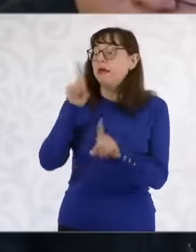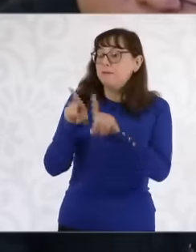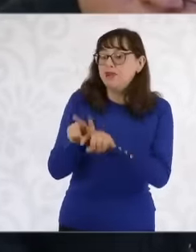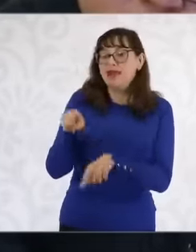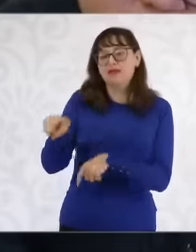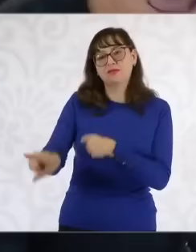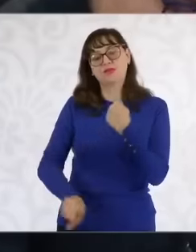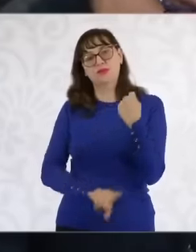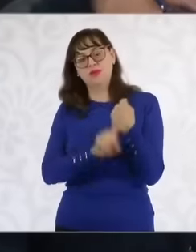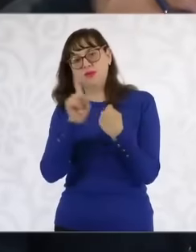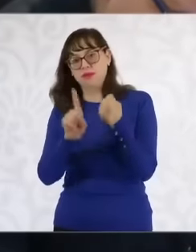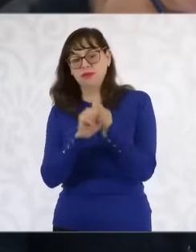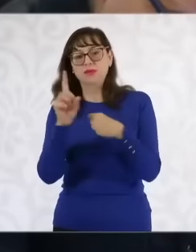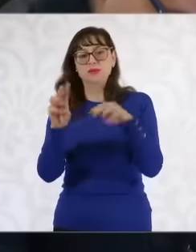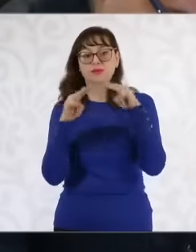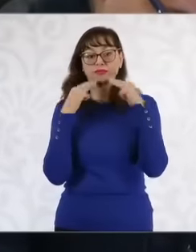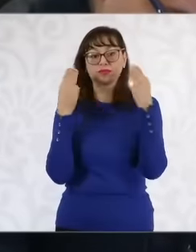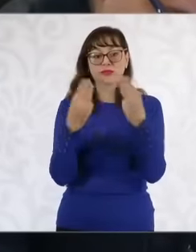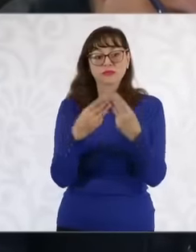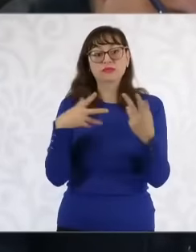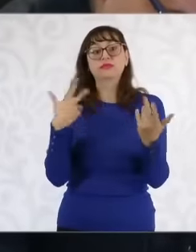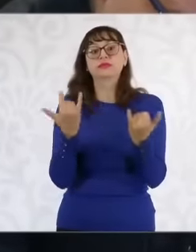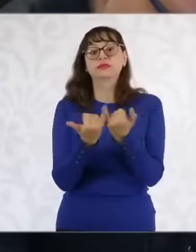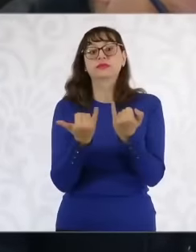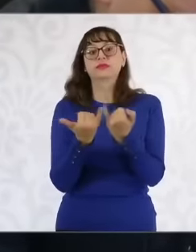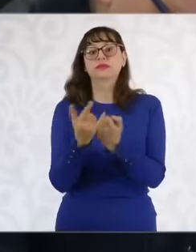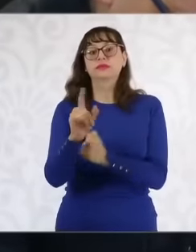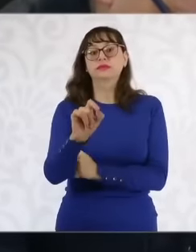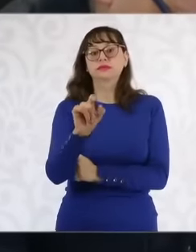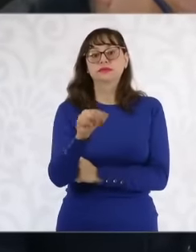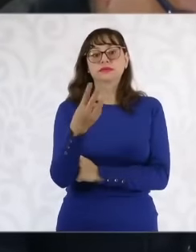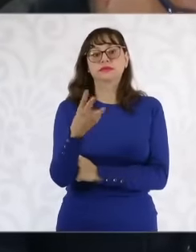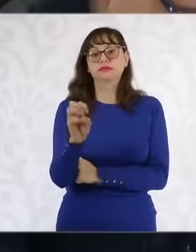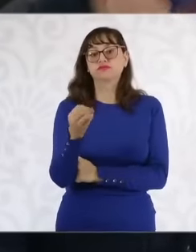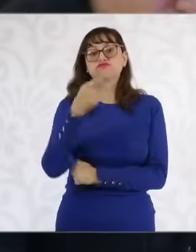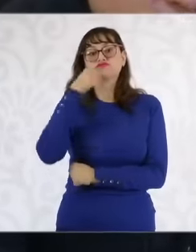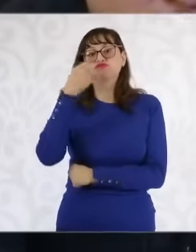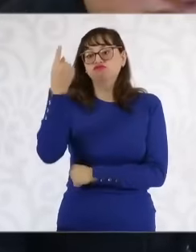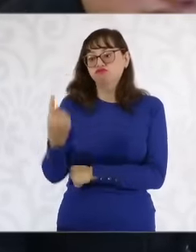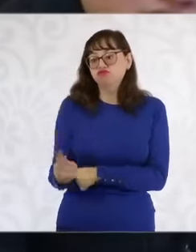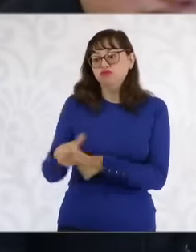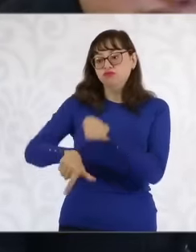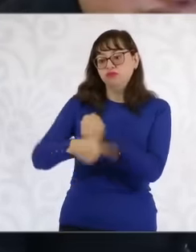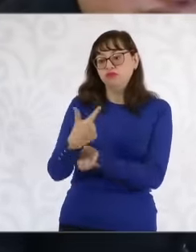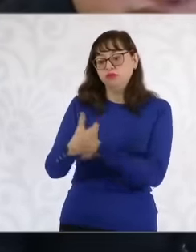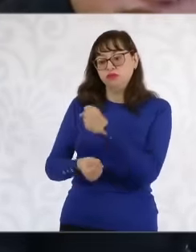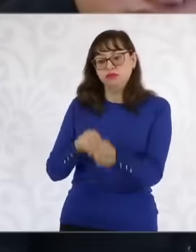also on October 23, the case of the minor Liliana of 12 years who was murdered in the capital